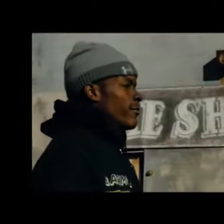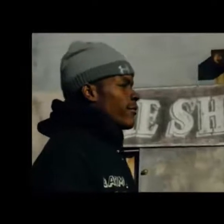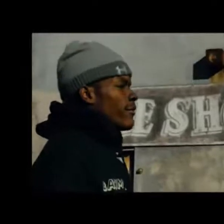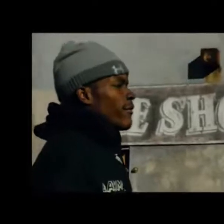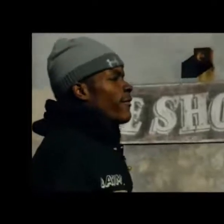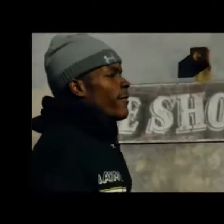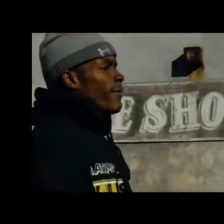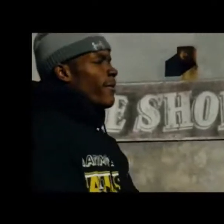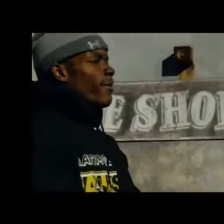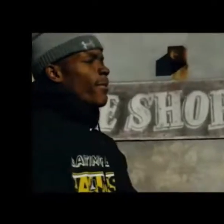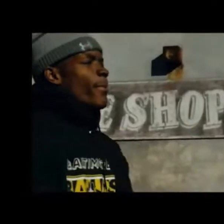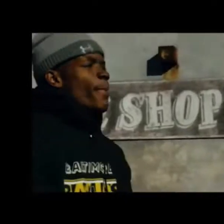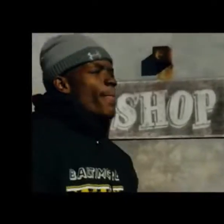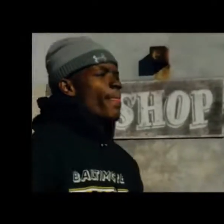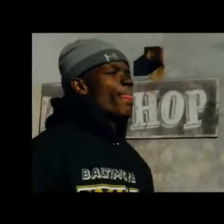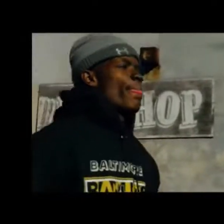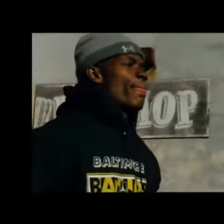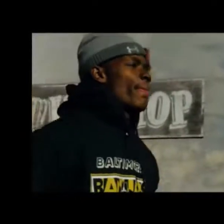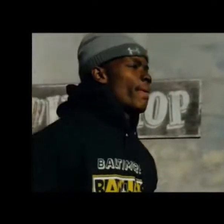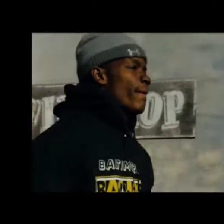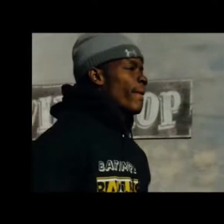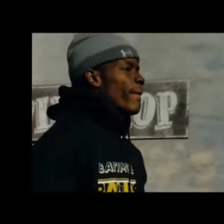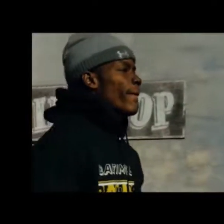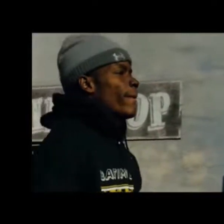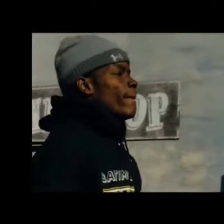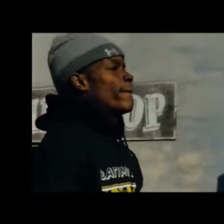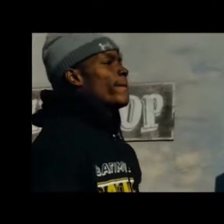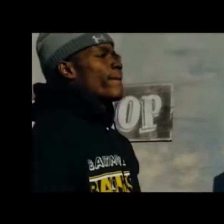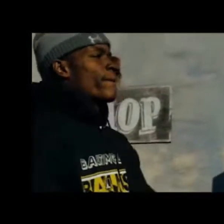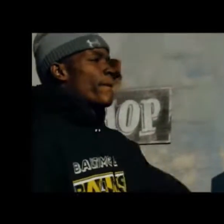so let's do it